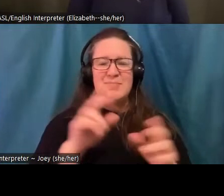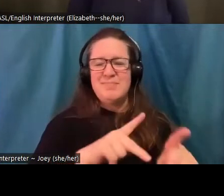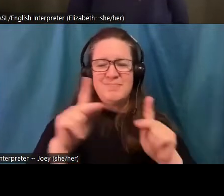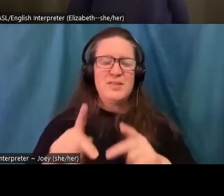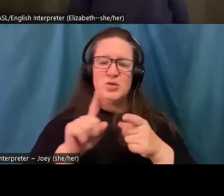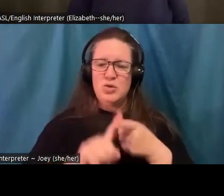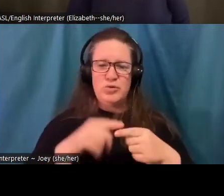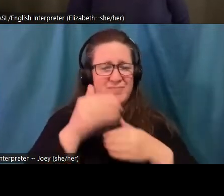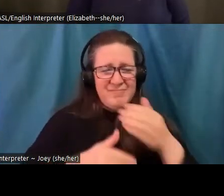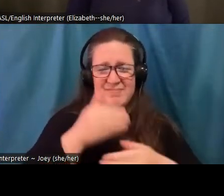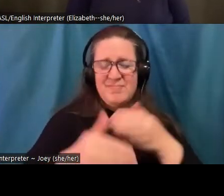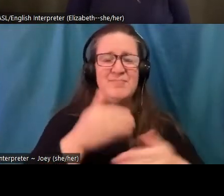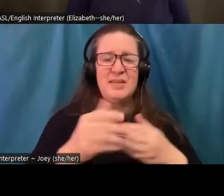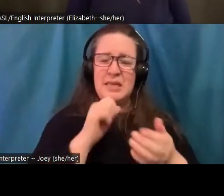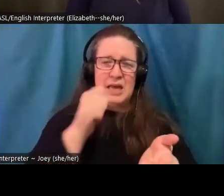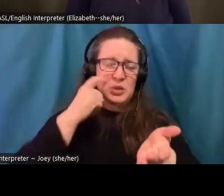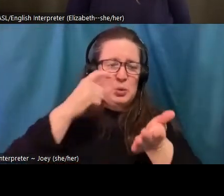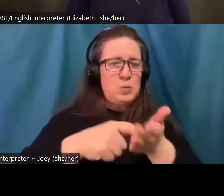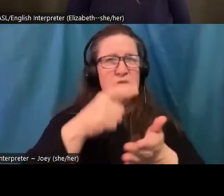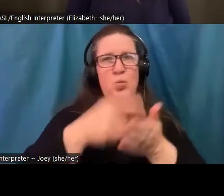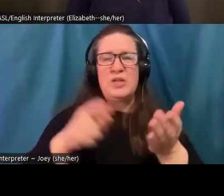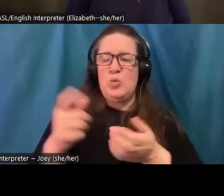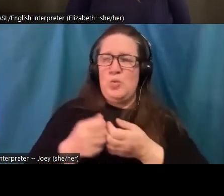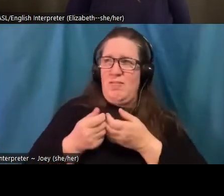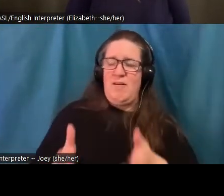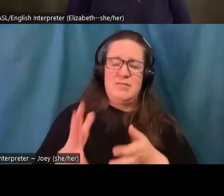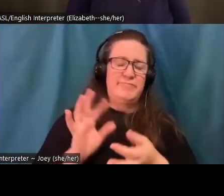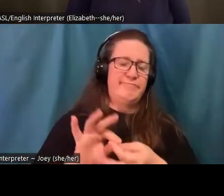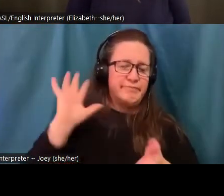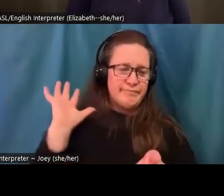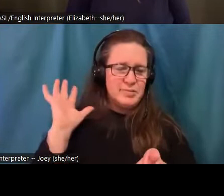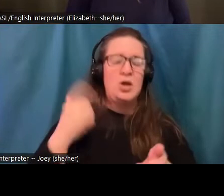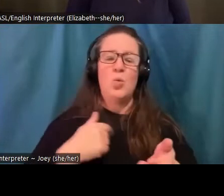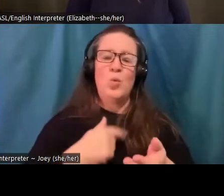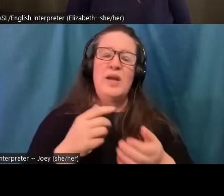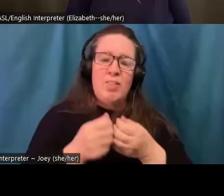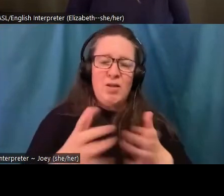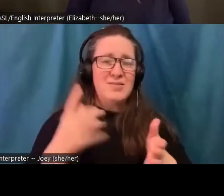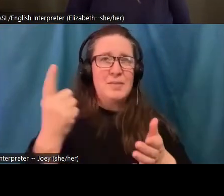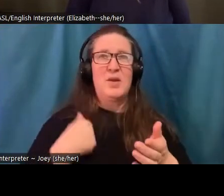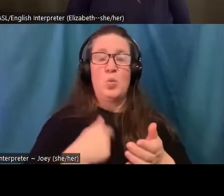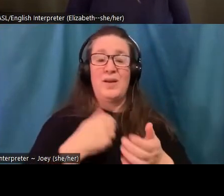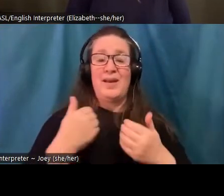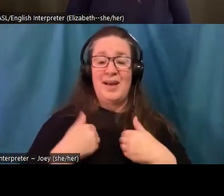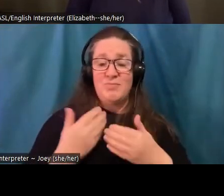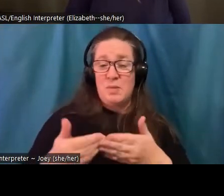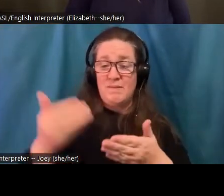you're leaving behind. And in all those cases, we're not just losing something we once had. We're also losing the future